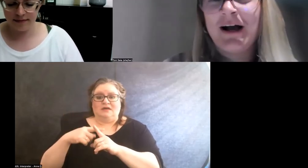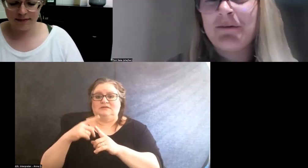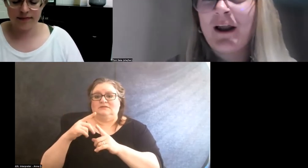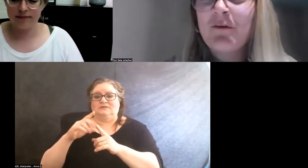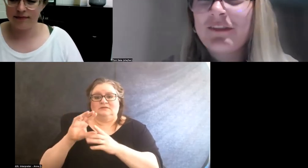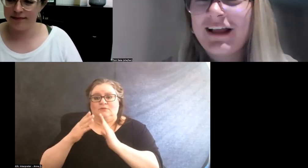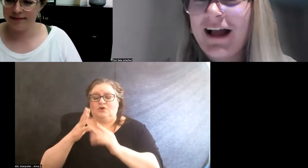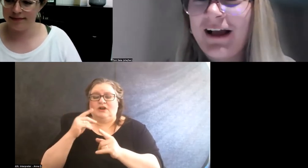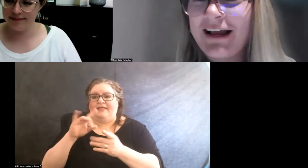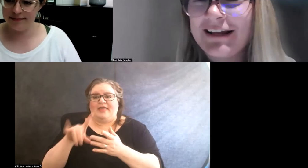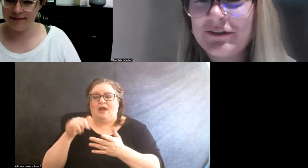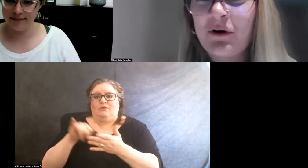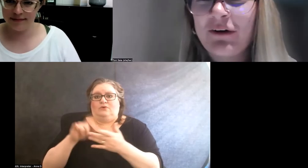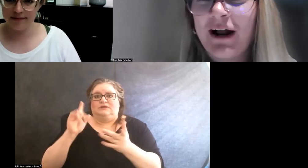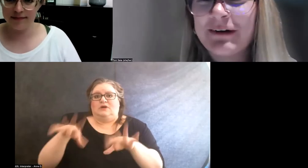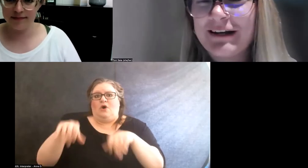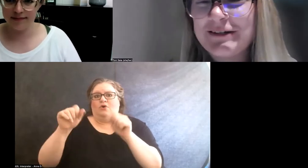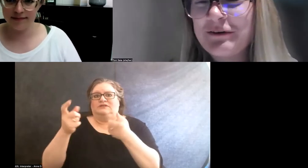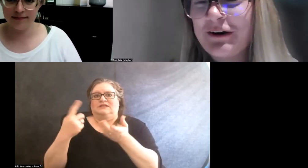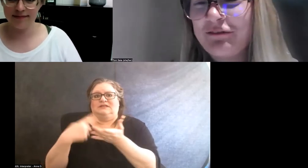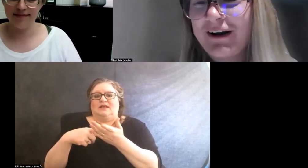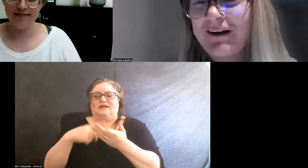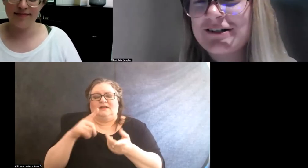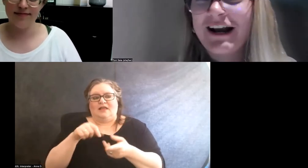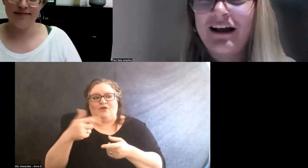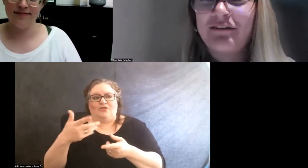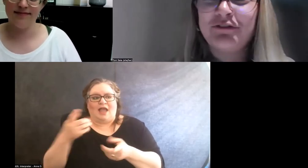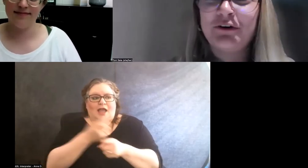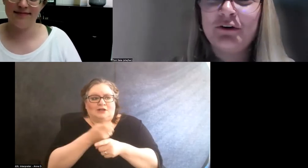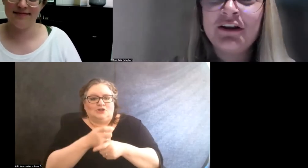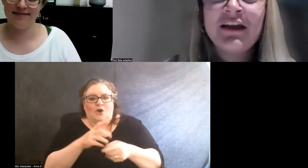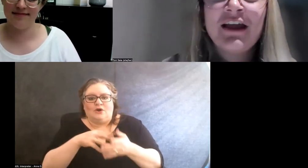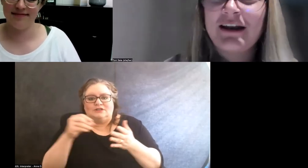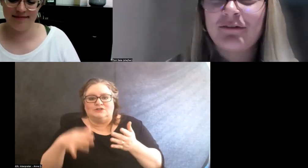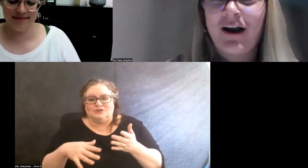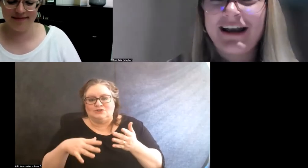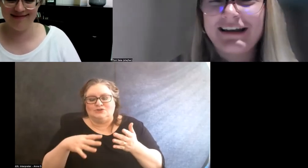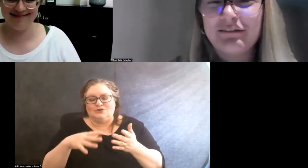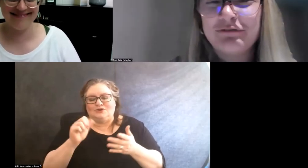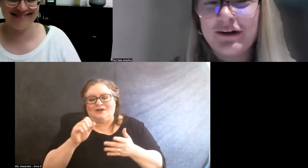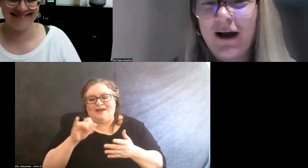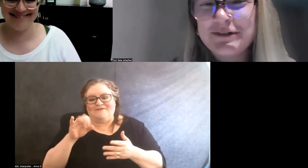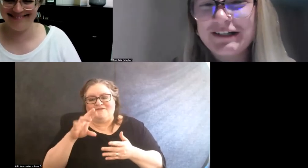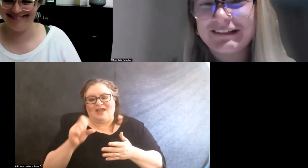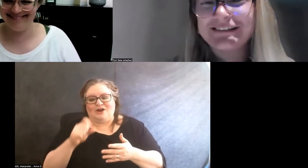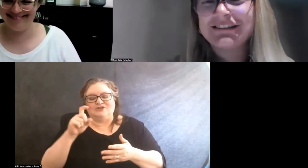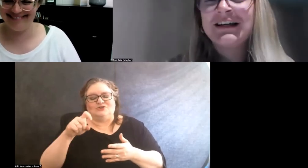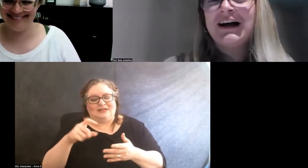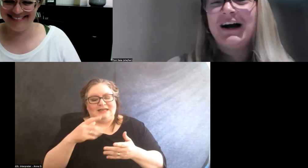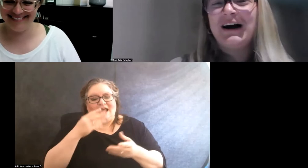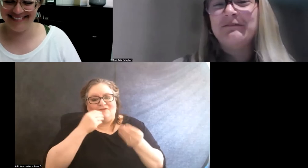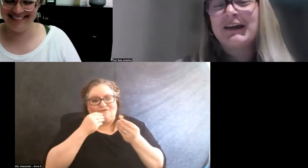Another thing I joke around, but in student affairs, you gotta have food and a variety of food options